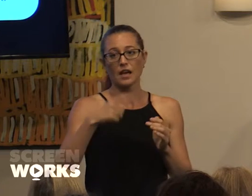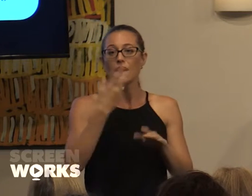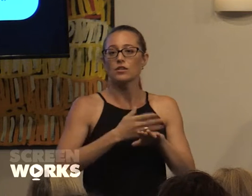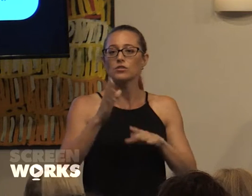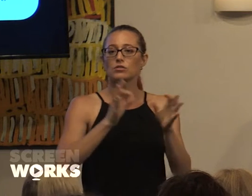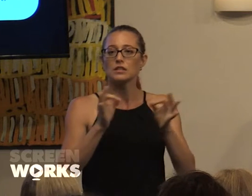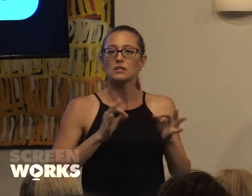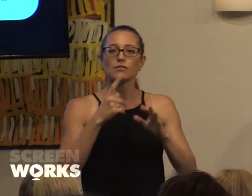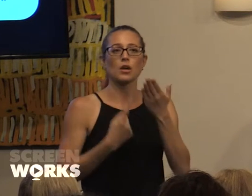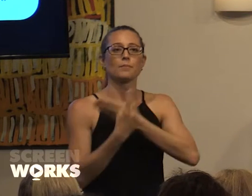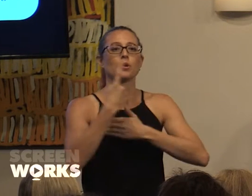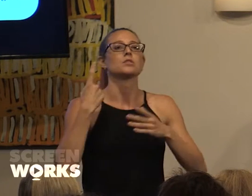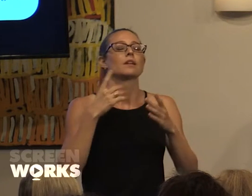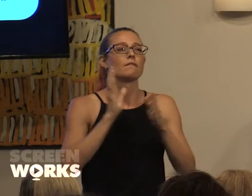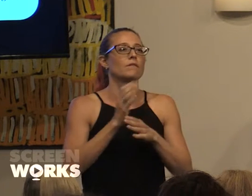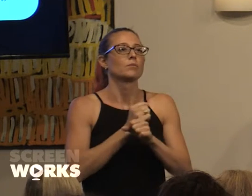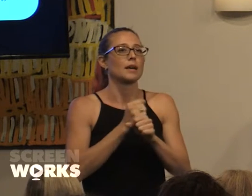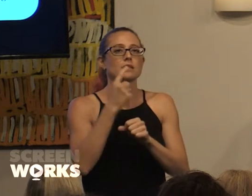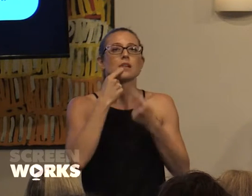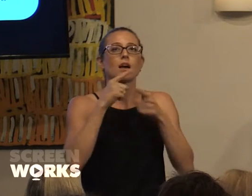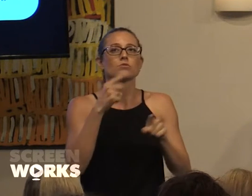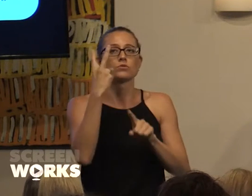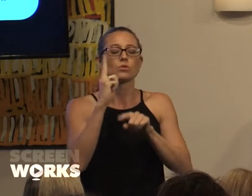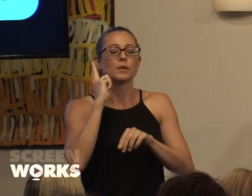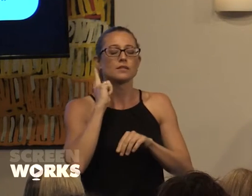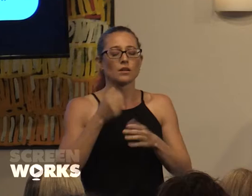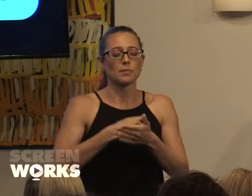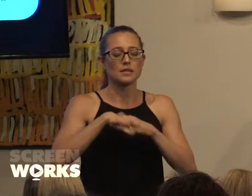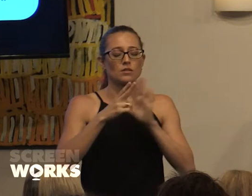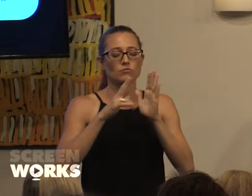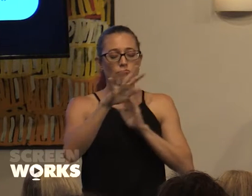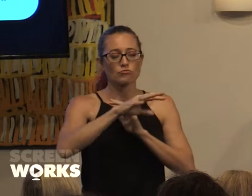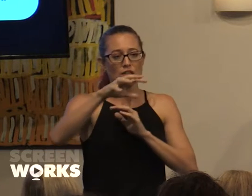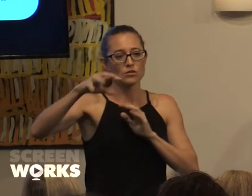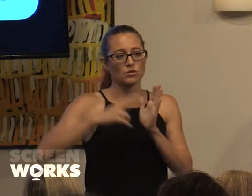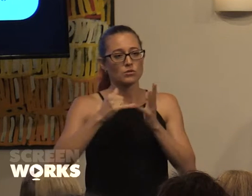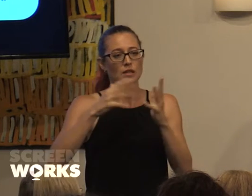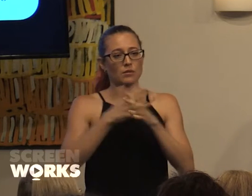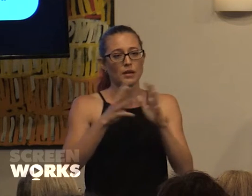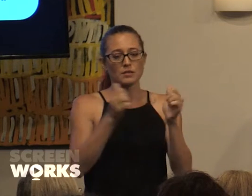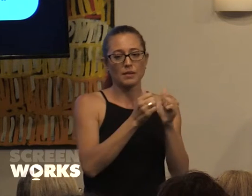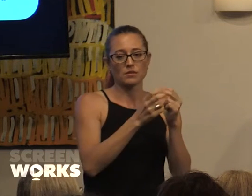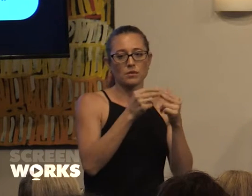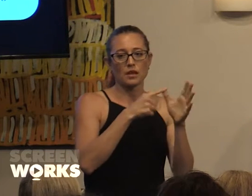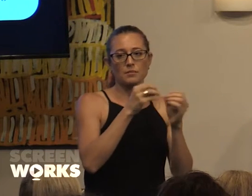filmmakers, announced just two weeks ago who are based in regional NSW in partnership with ABC Open is only open